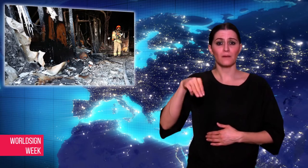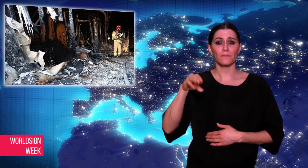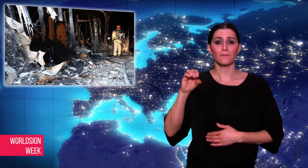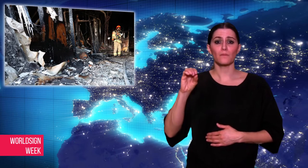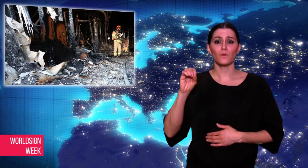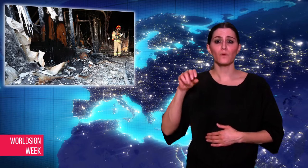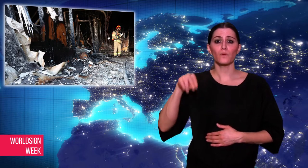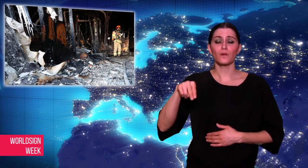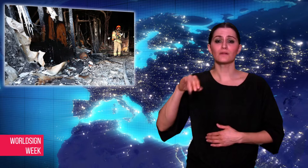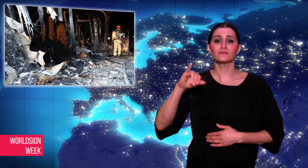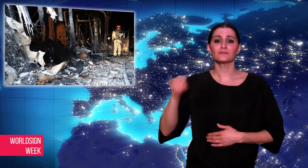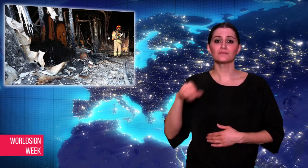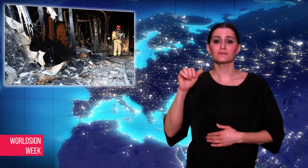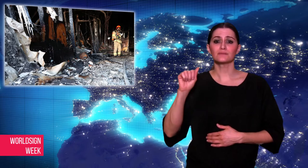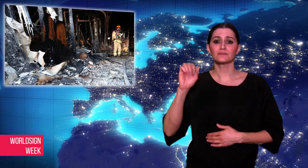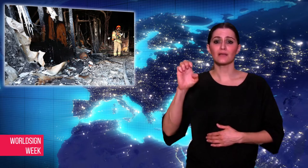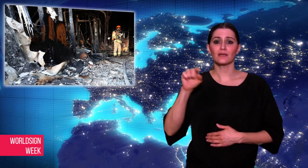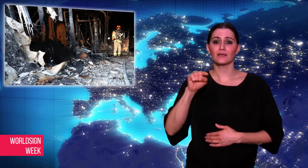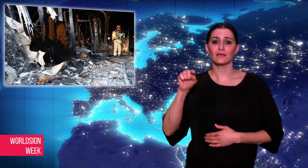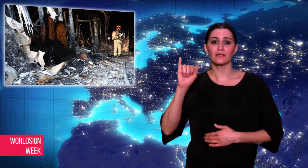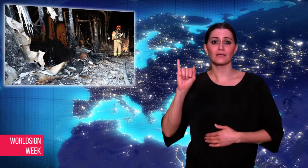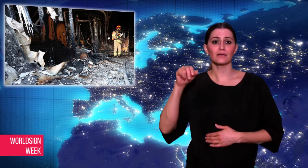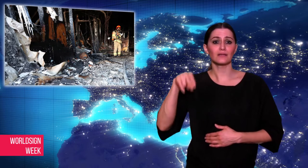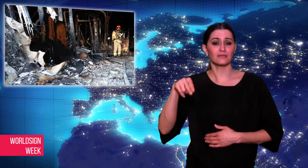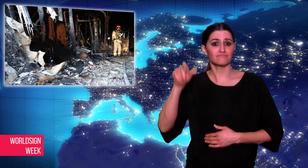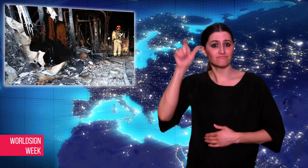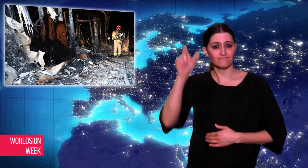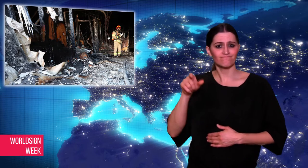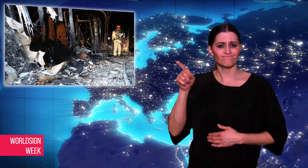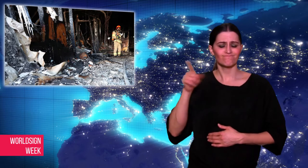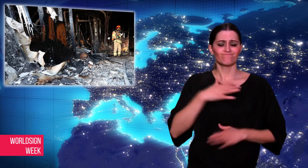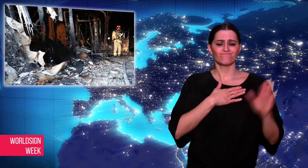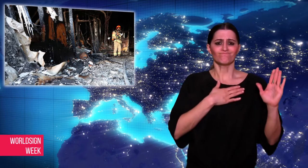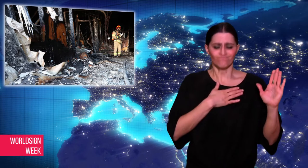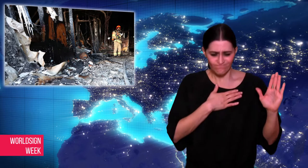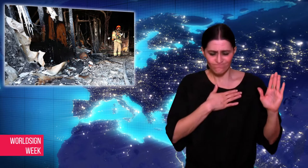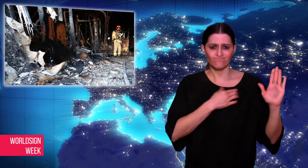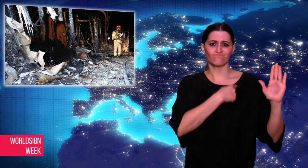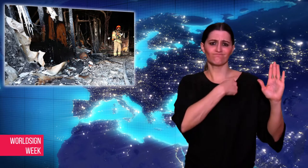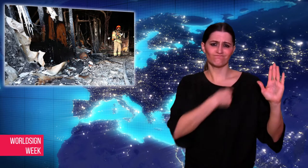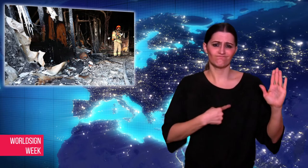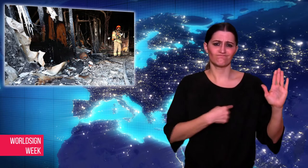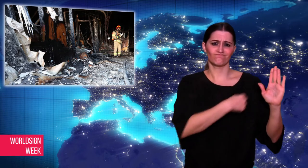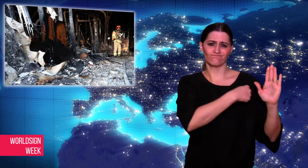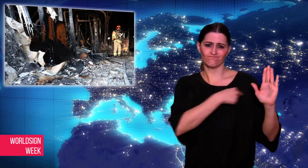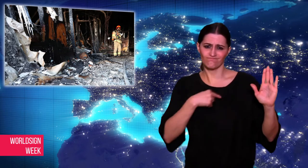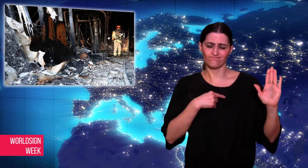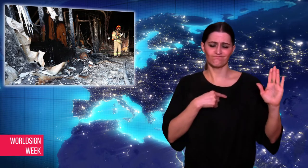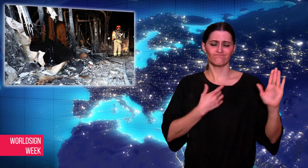Moon Jae-in, has promised to “raise